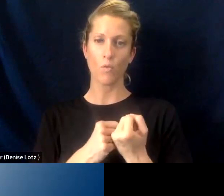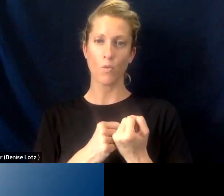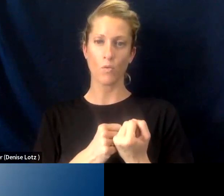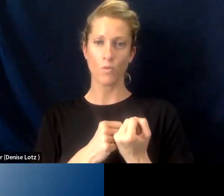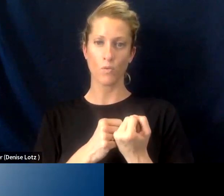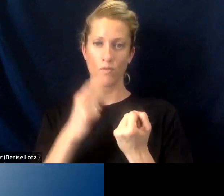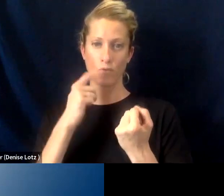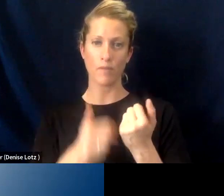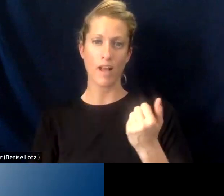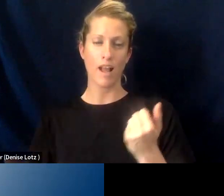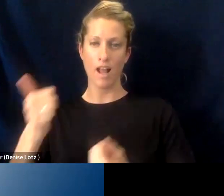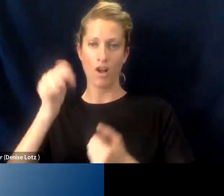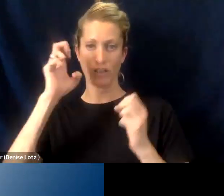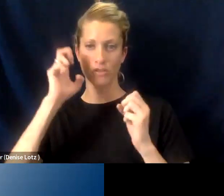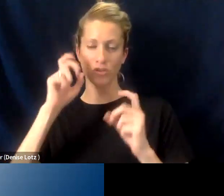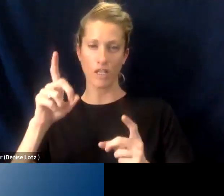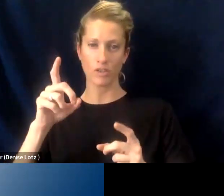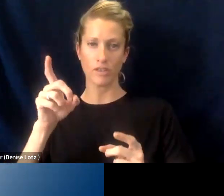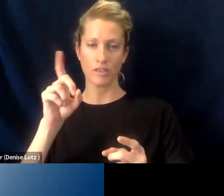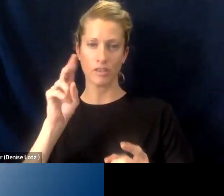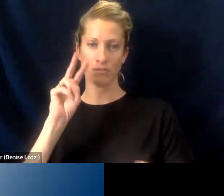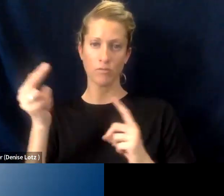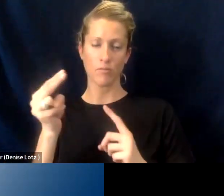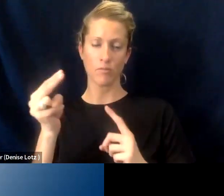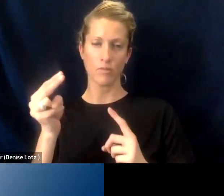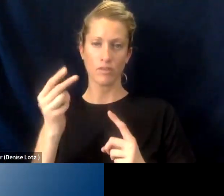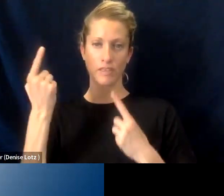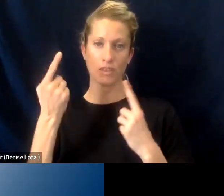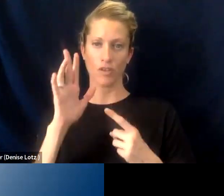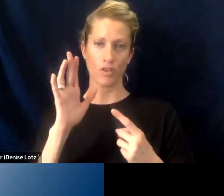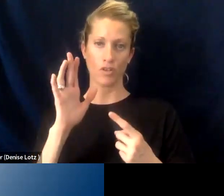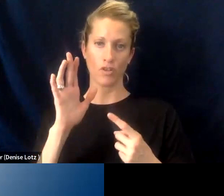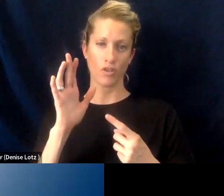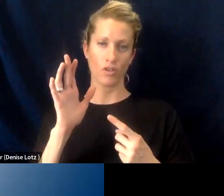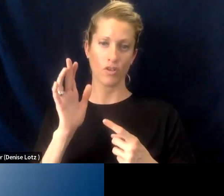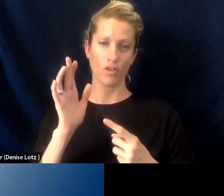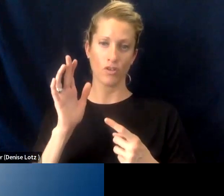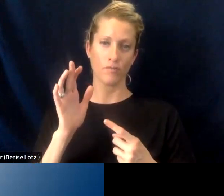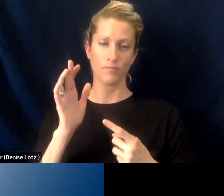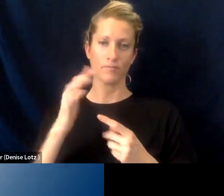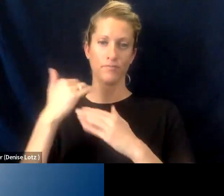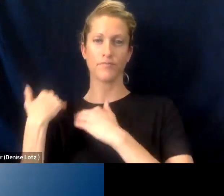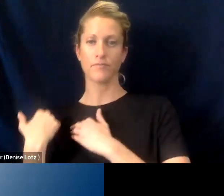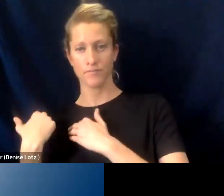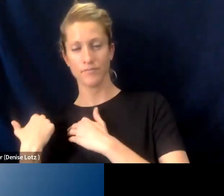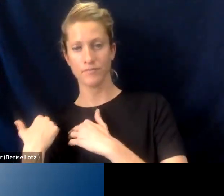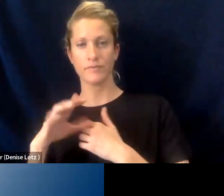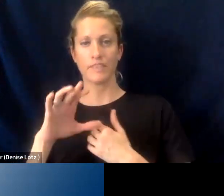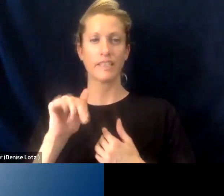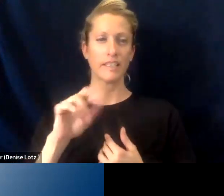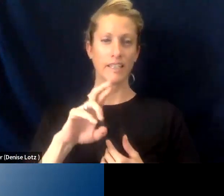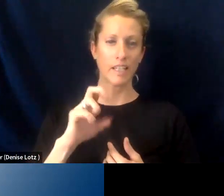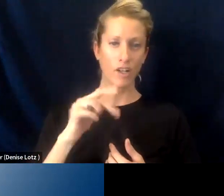perspective, considering the weight that they're caring, as well be it caregivers, parents,